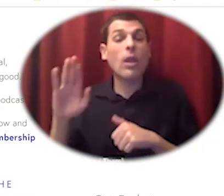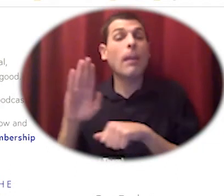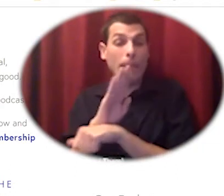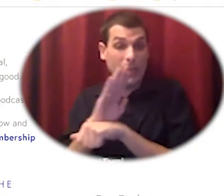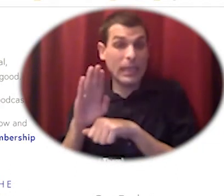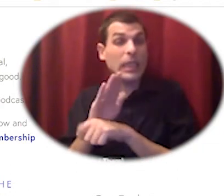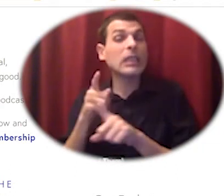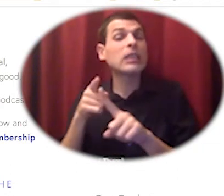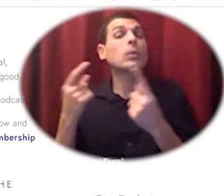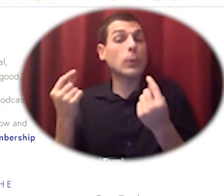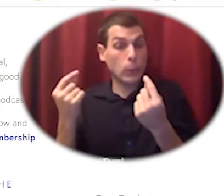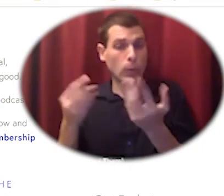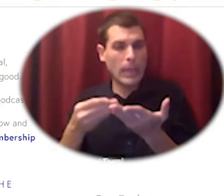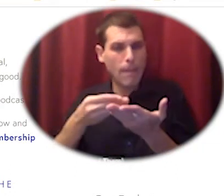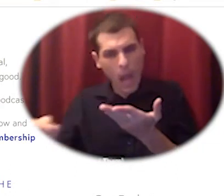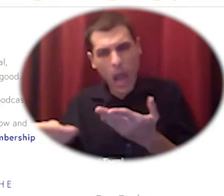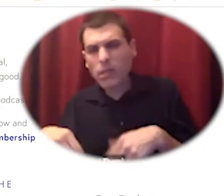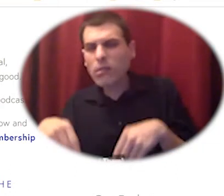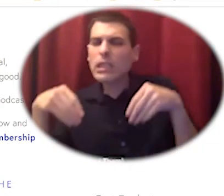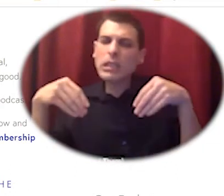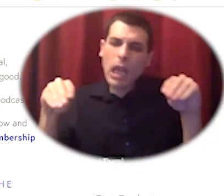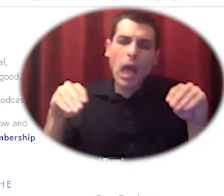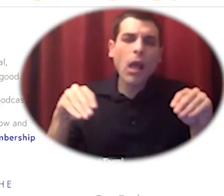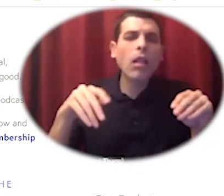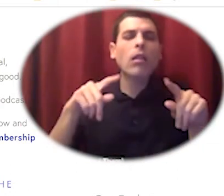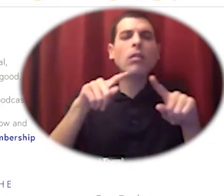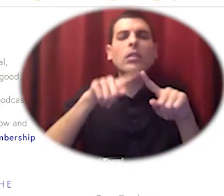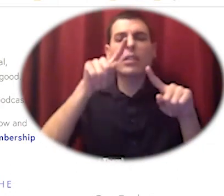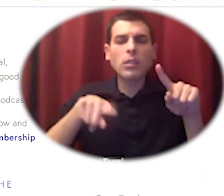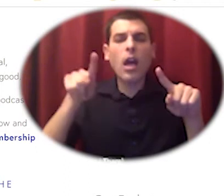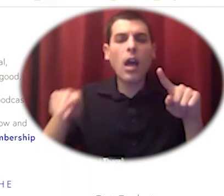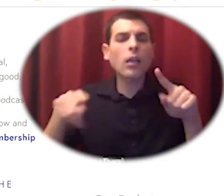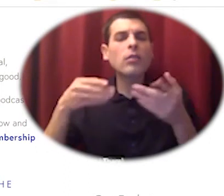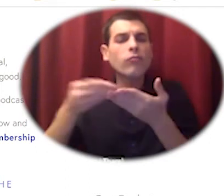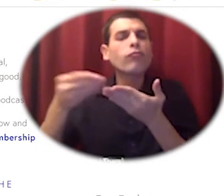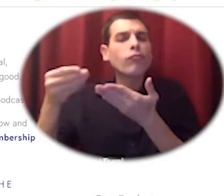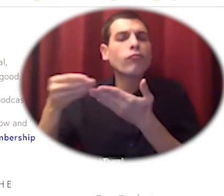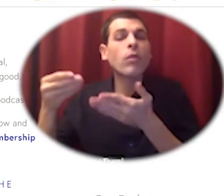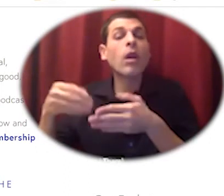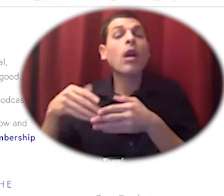sells fair trade coffees and other goods from from all over and